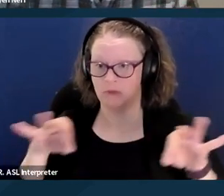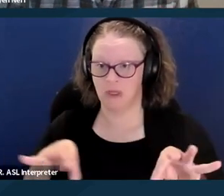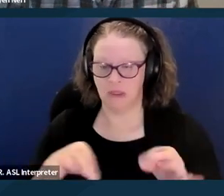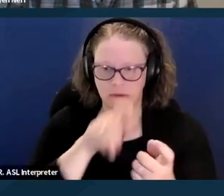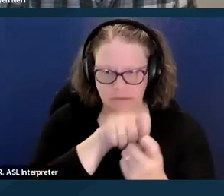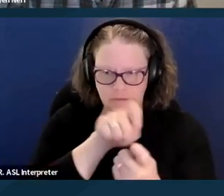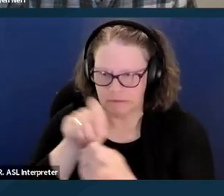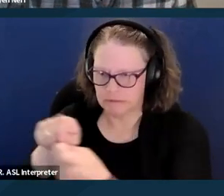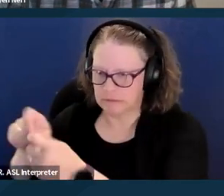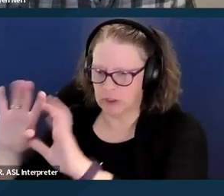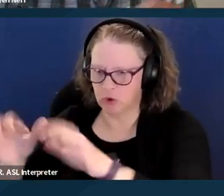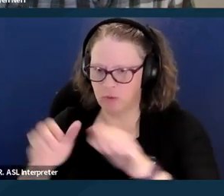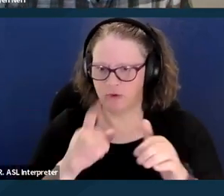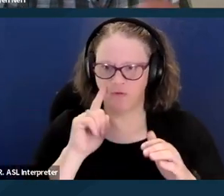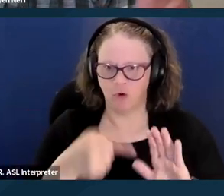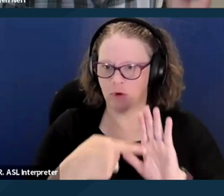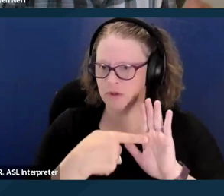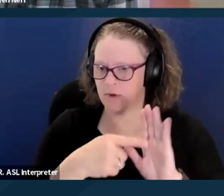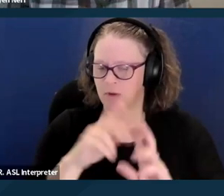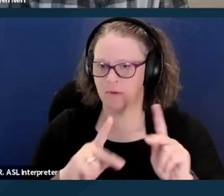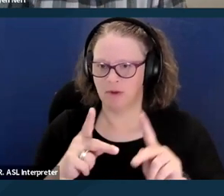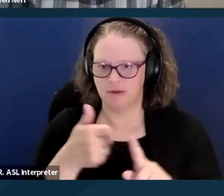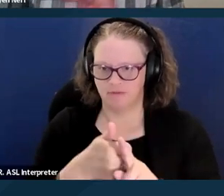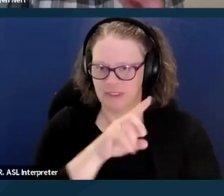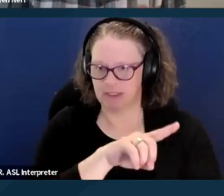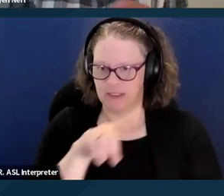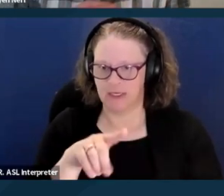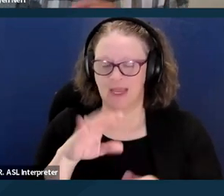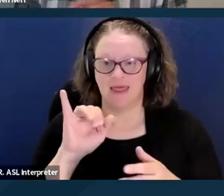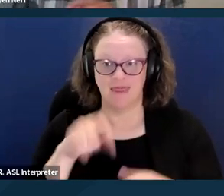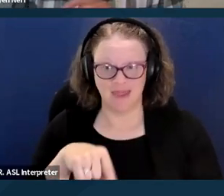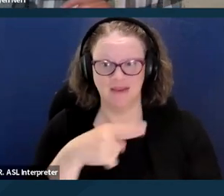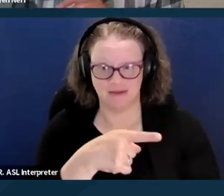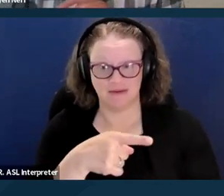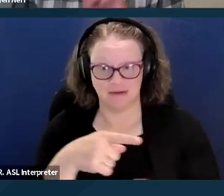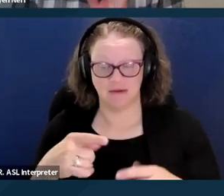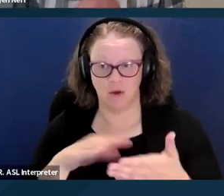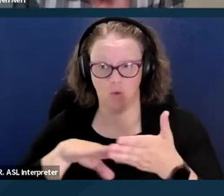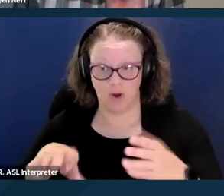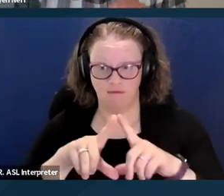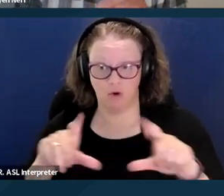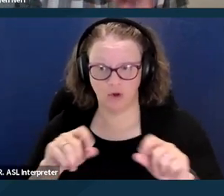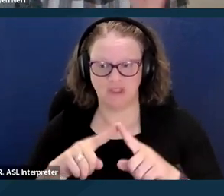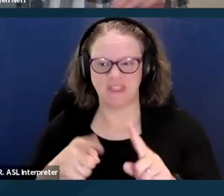like people who are developmentally disabled, this waiver is specifically for people who are developmentally disabled.